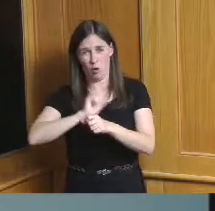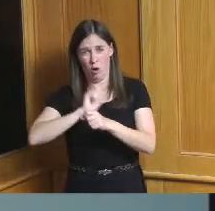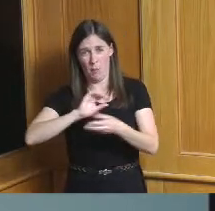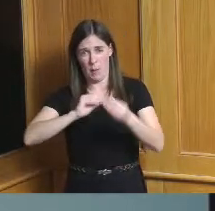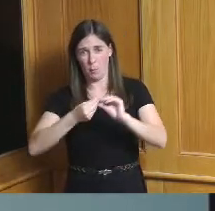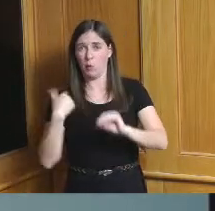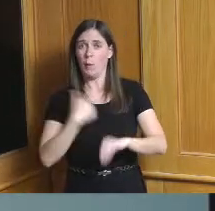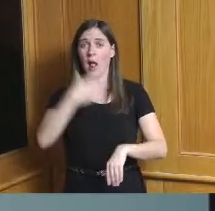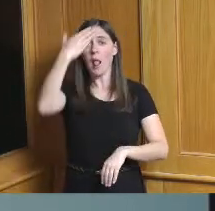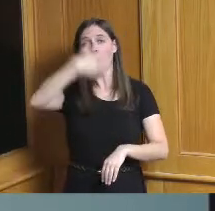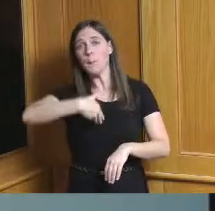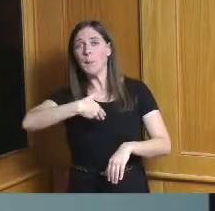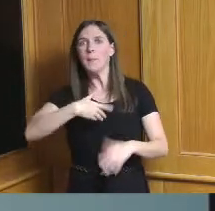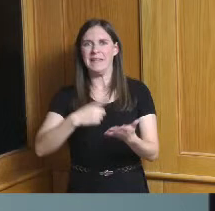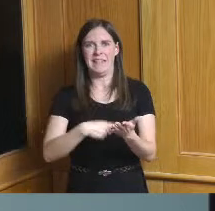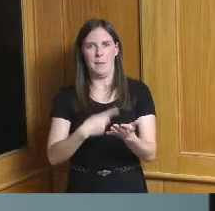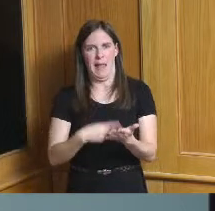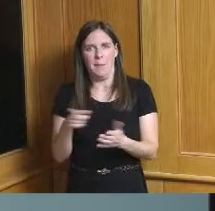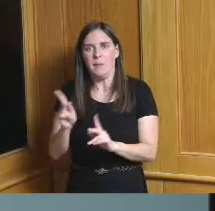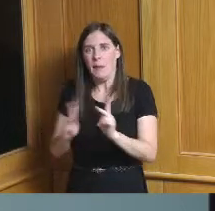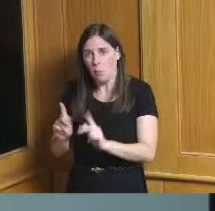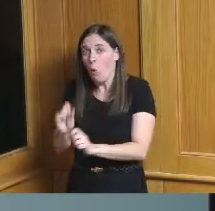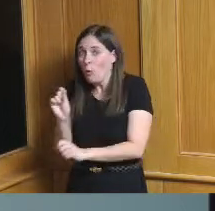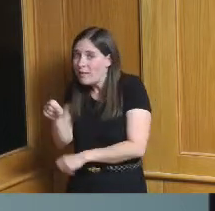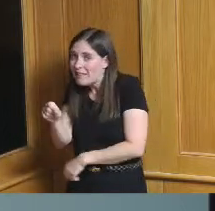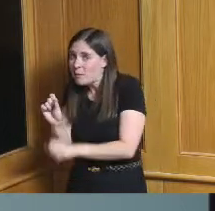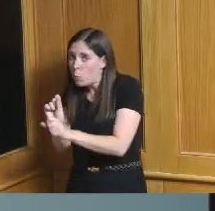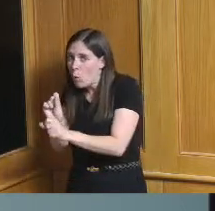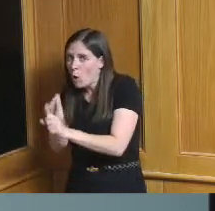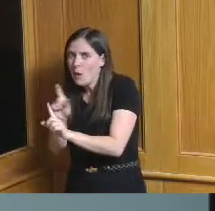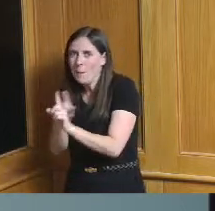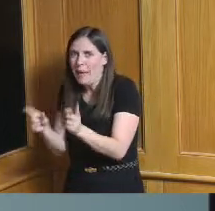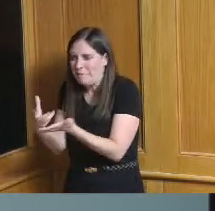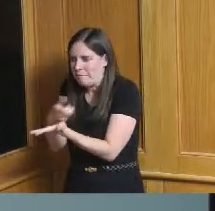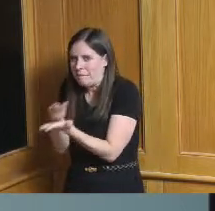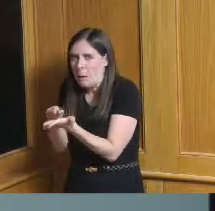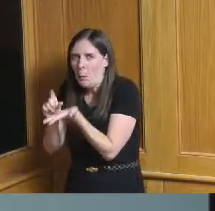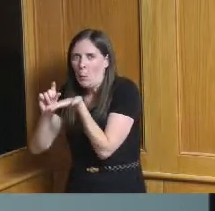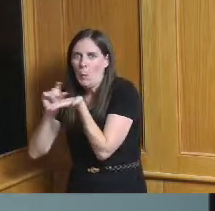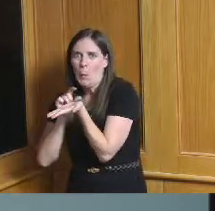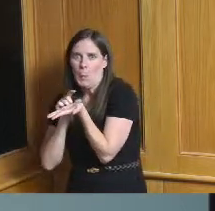of those jobs are low-wage jobs and we're not really growing incomes and so this is a more